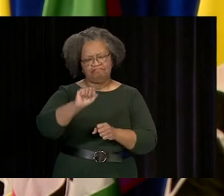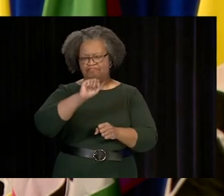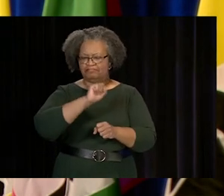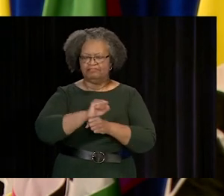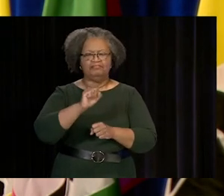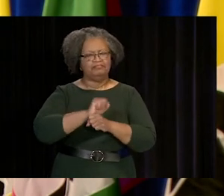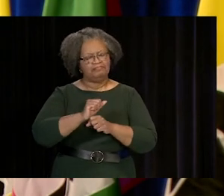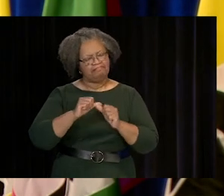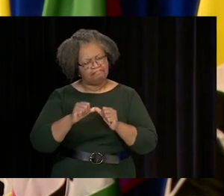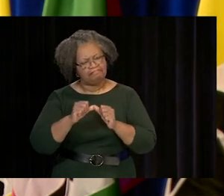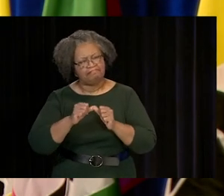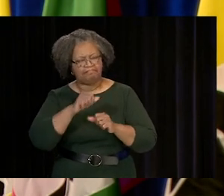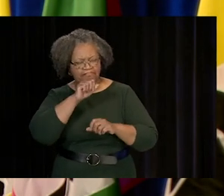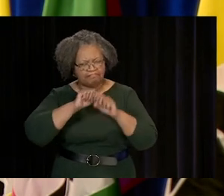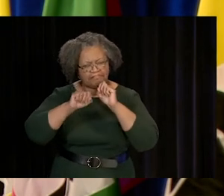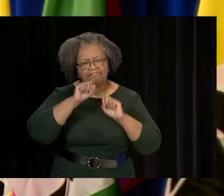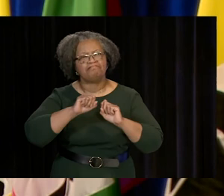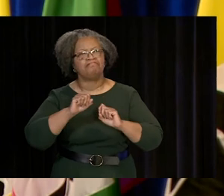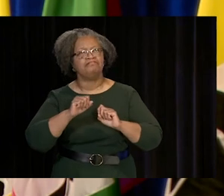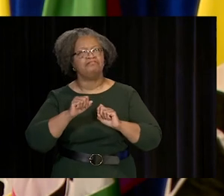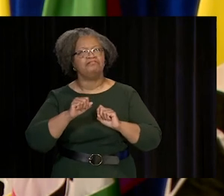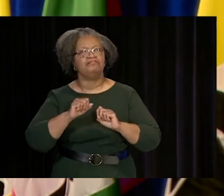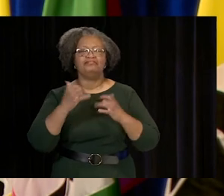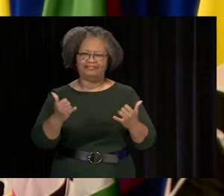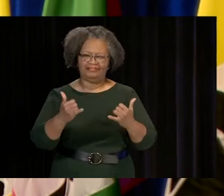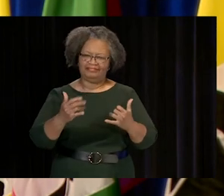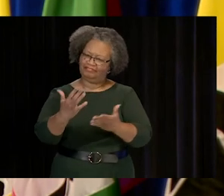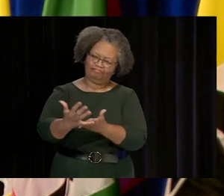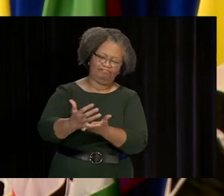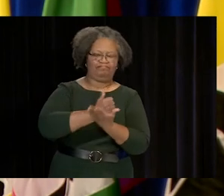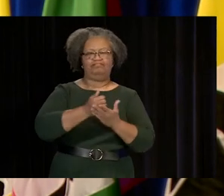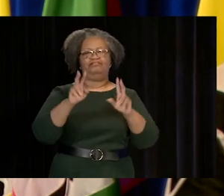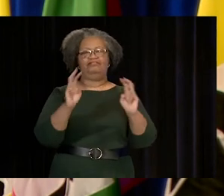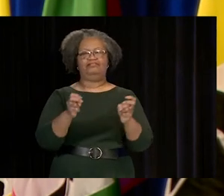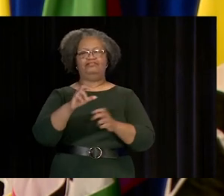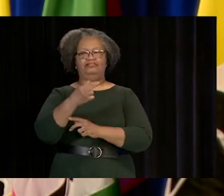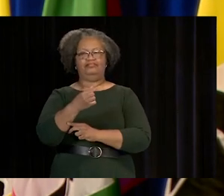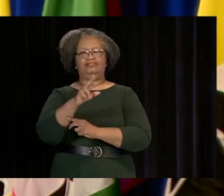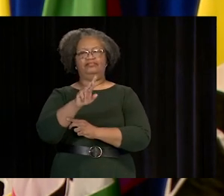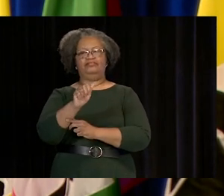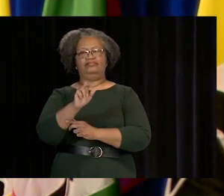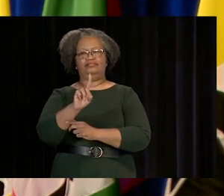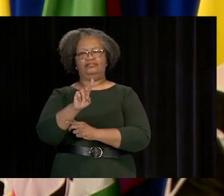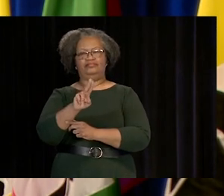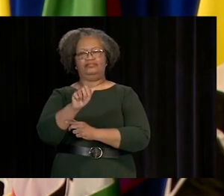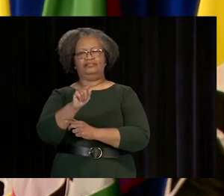AND TO EARN THE TITLE OF GRADUATE. TODAY'S YOUR DAY.